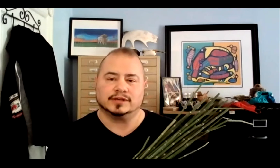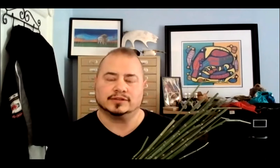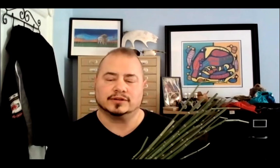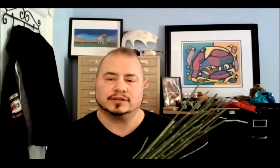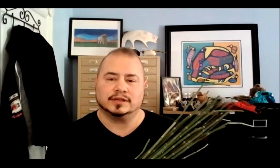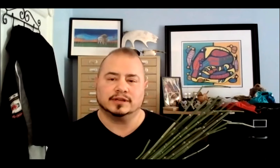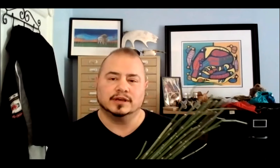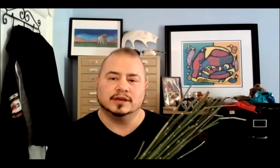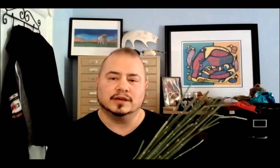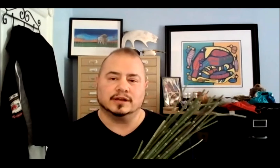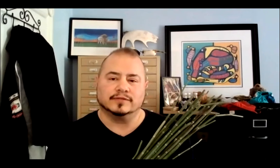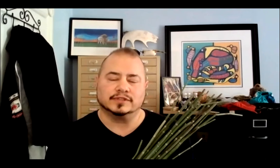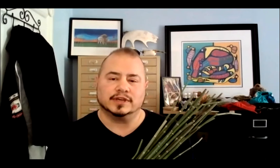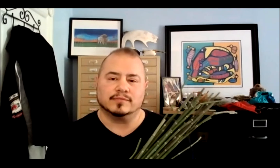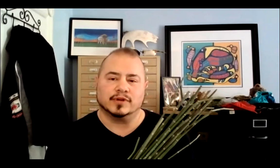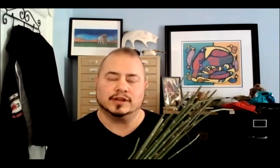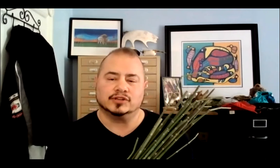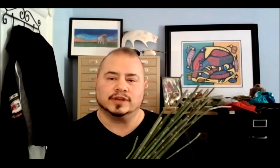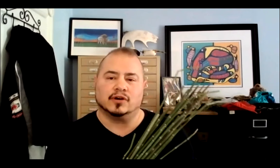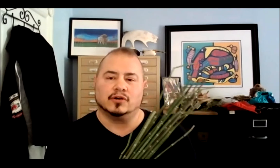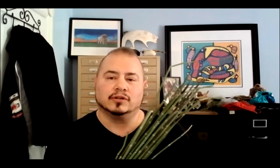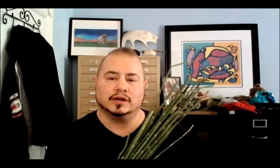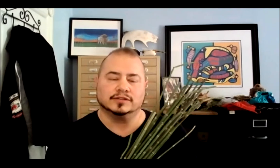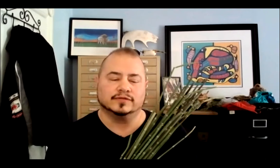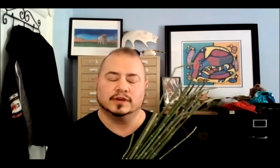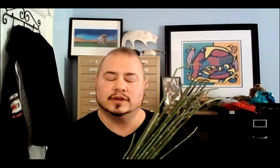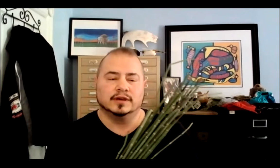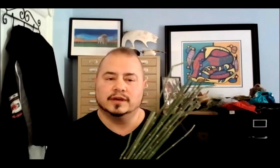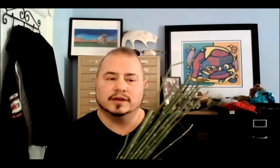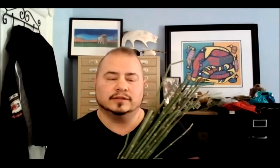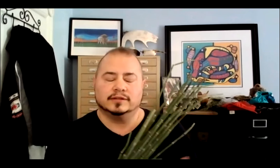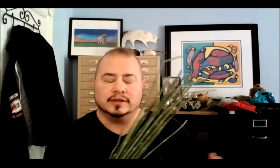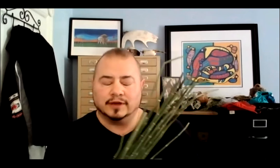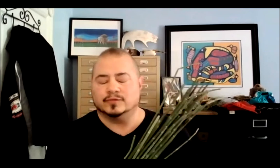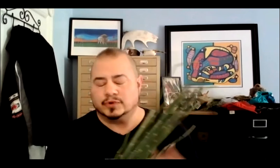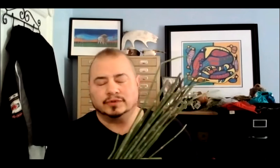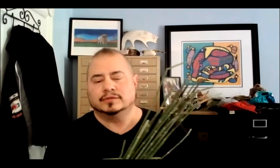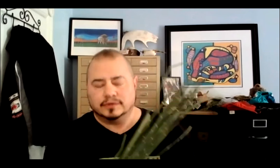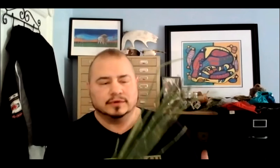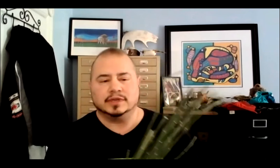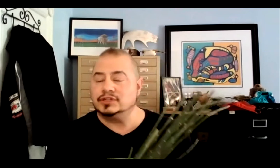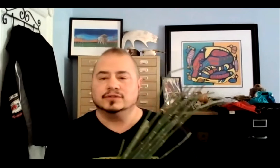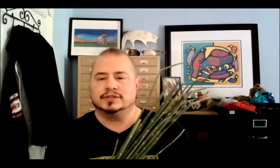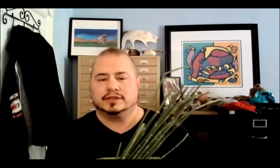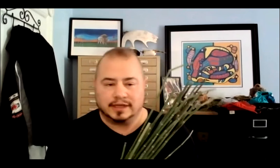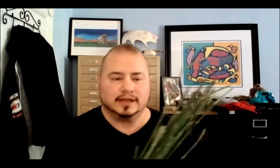2013, and I sustained a brain injury and all kinds of ineffable issues that I